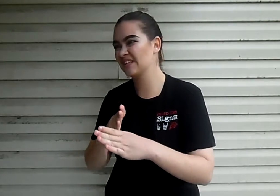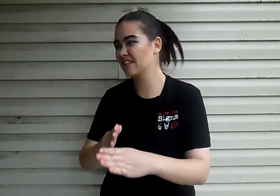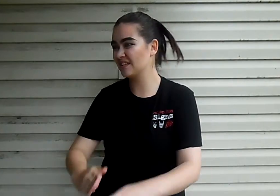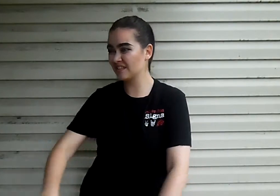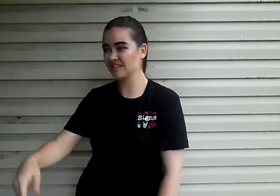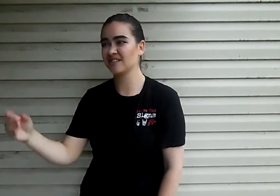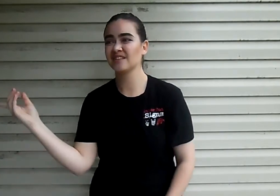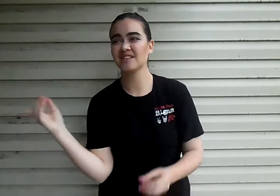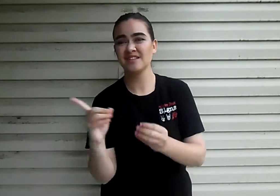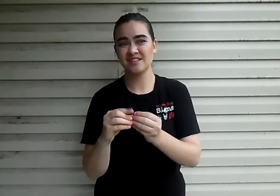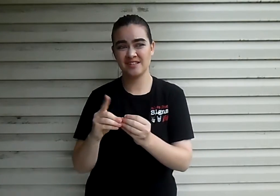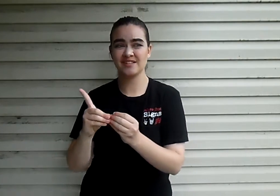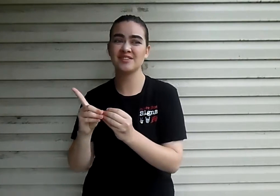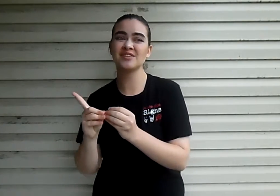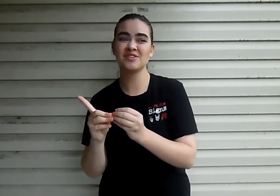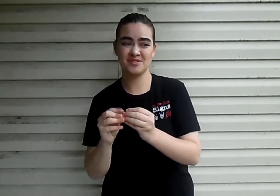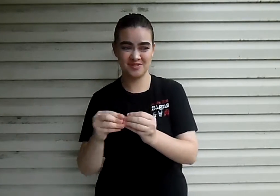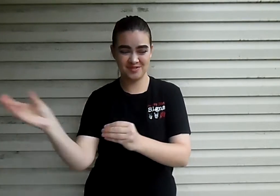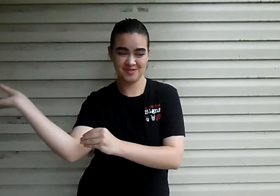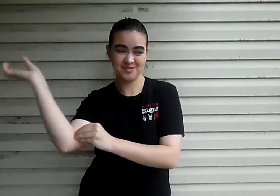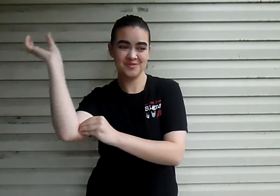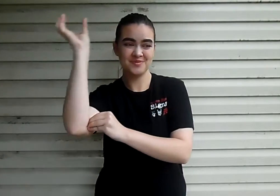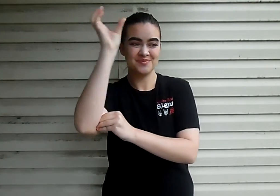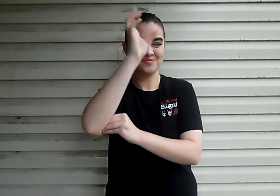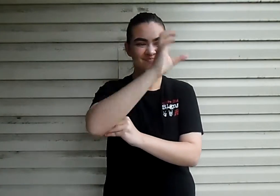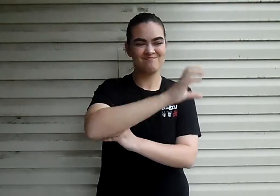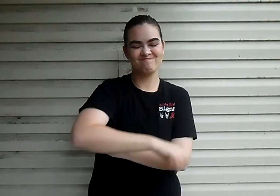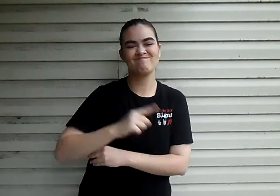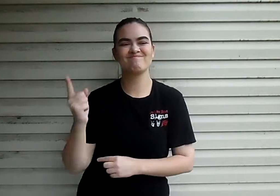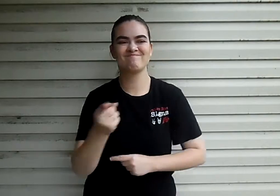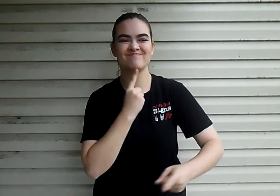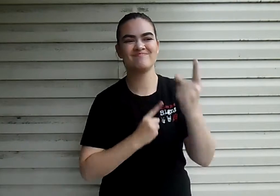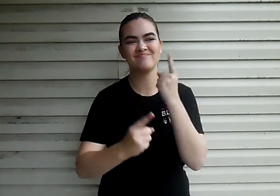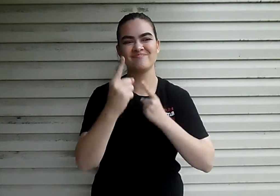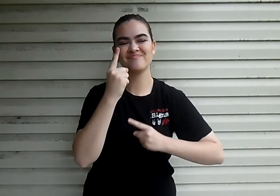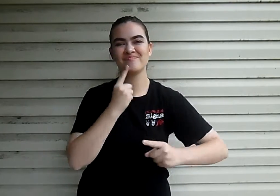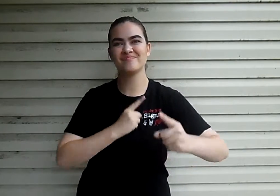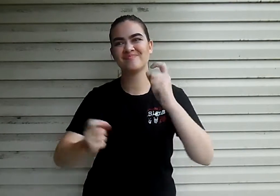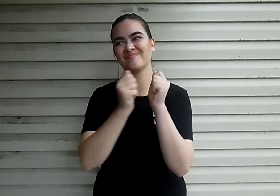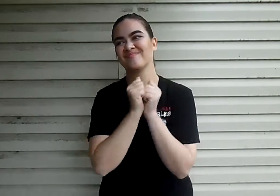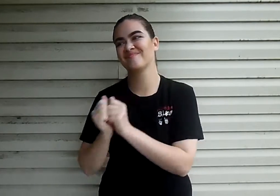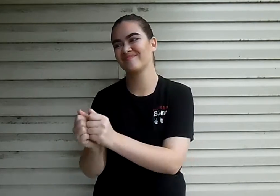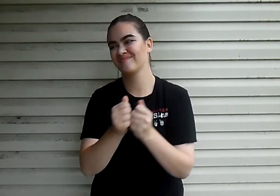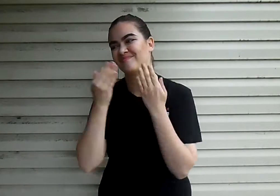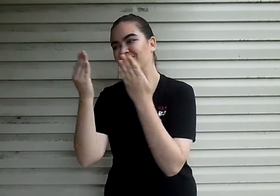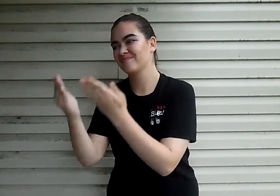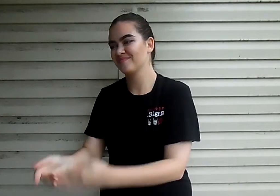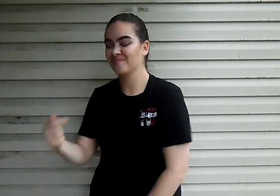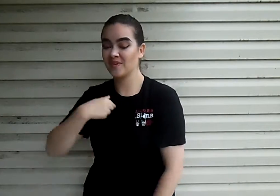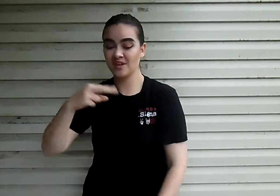When all I ever wanted was to dream another sunset with you